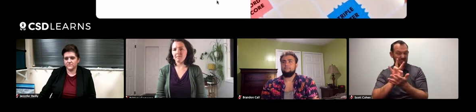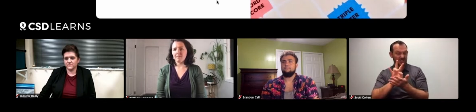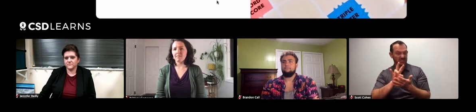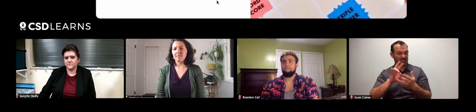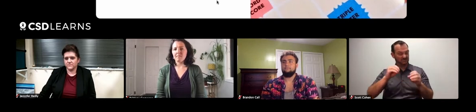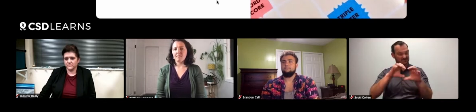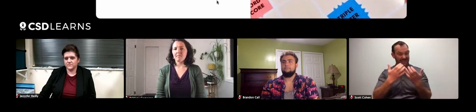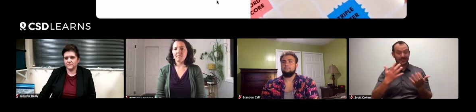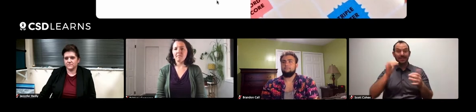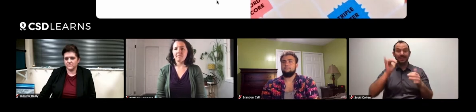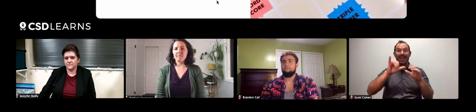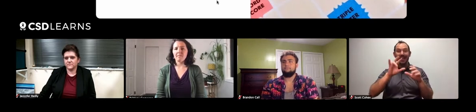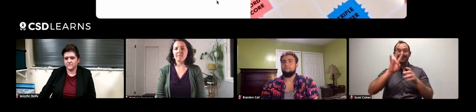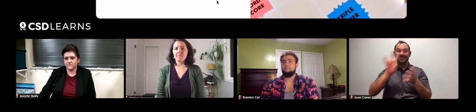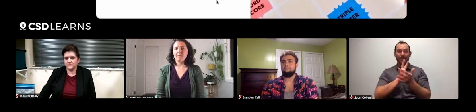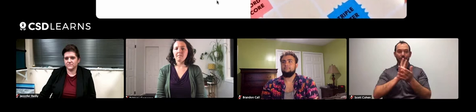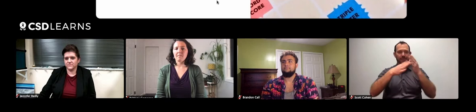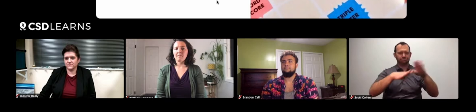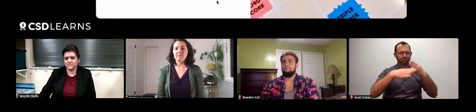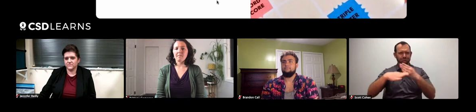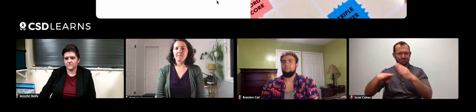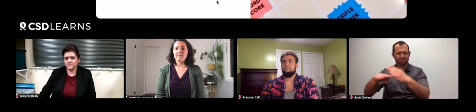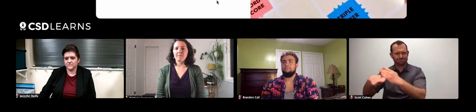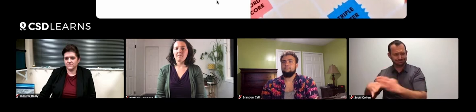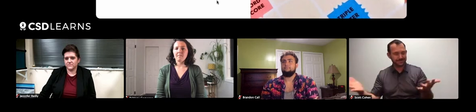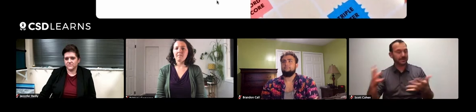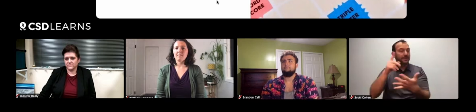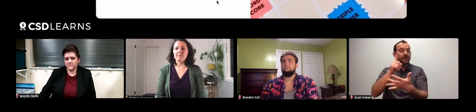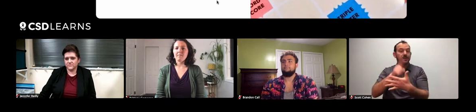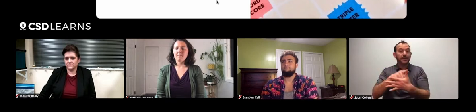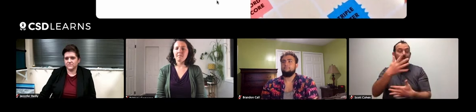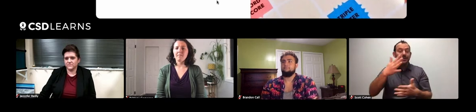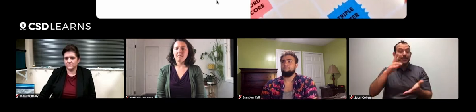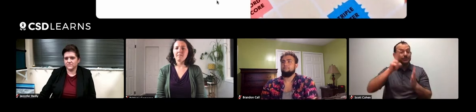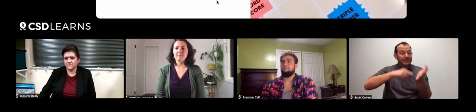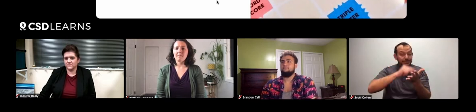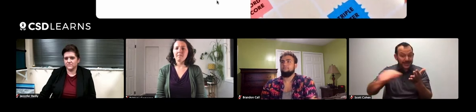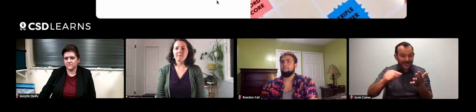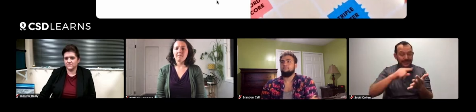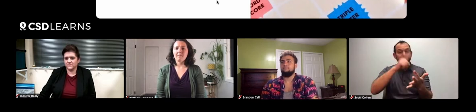And those seven hours break down into reading and writing,